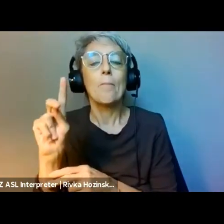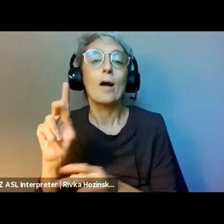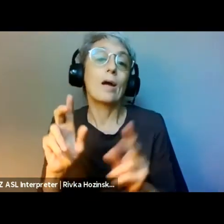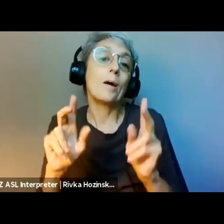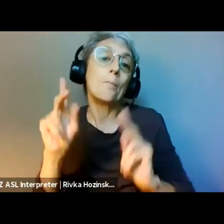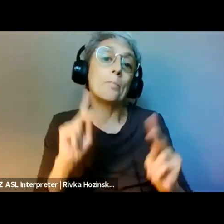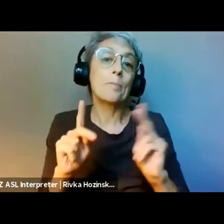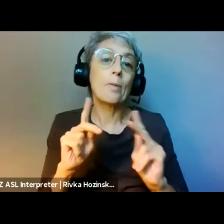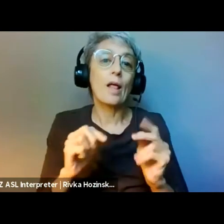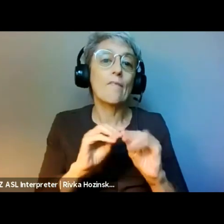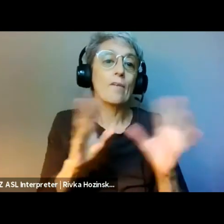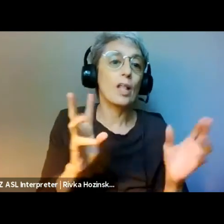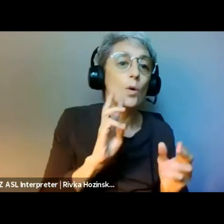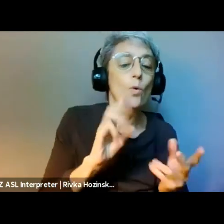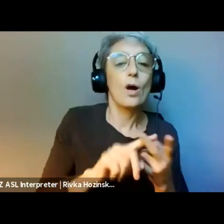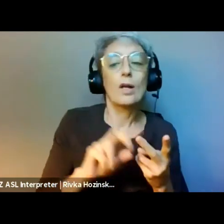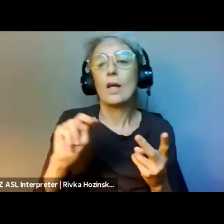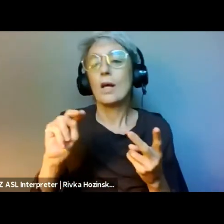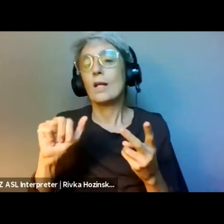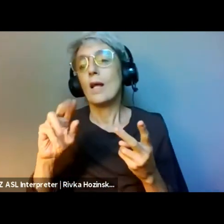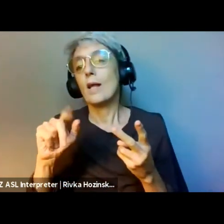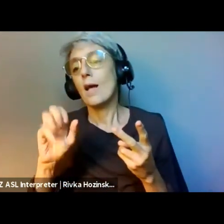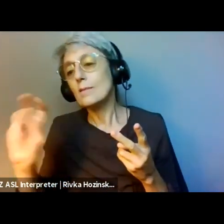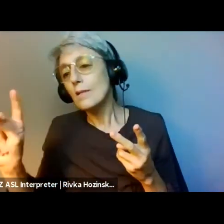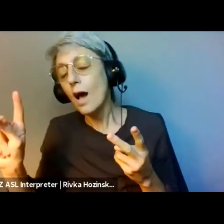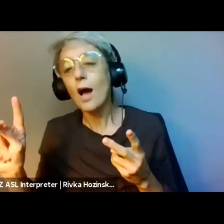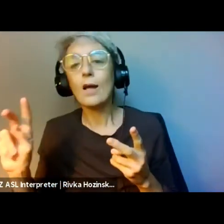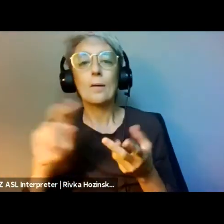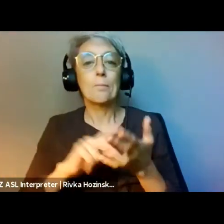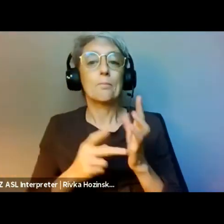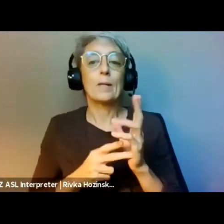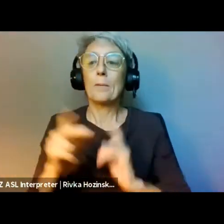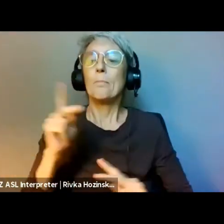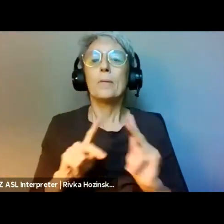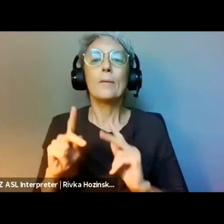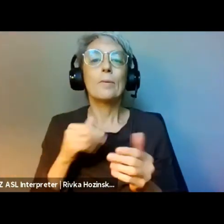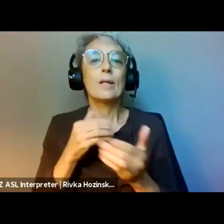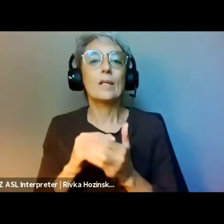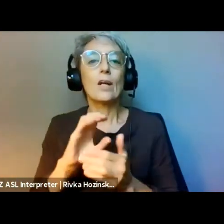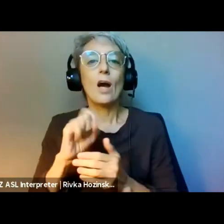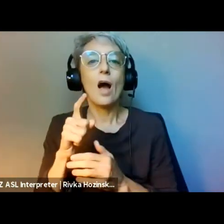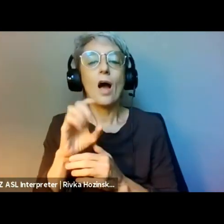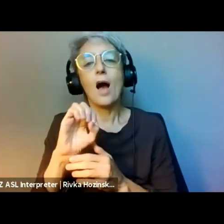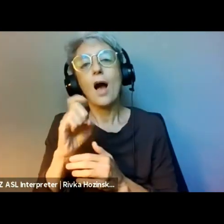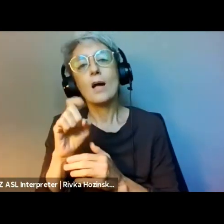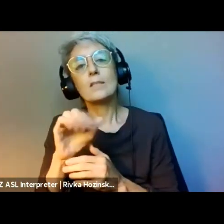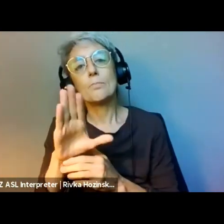With tax policy providing the framework for institutional philanthropy, let's take a quick look at the culture